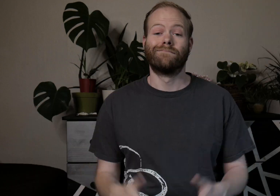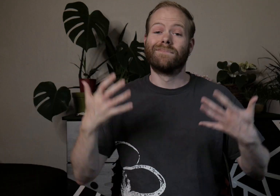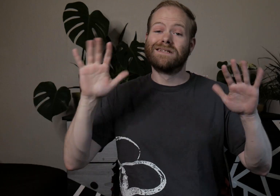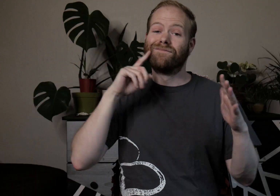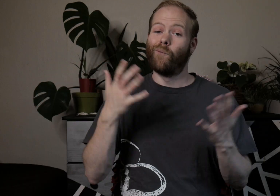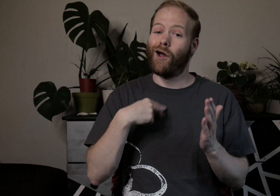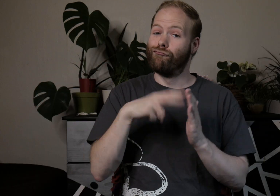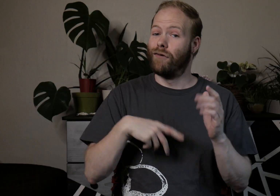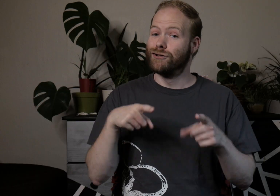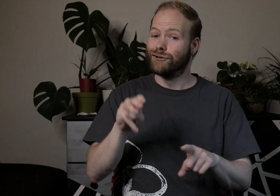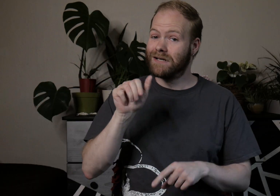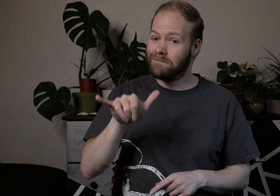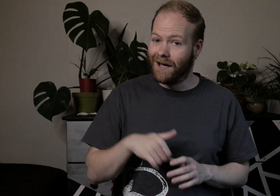That’s it for what I read during May.